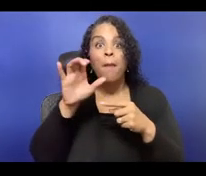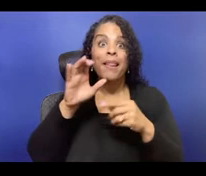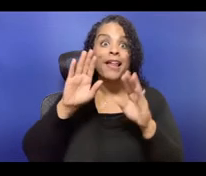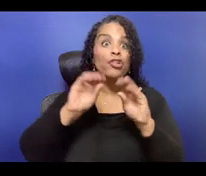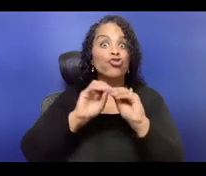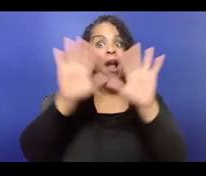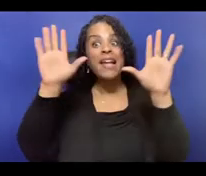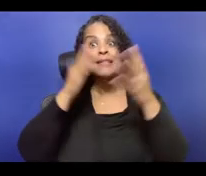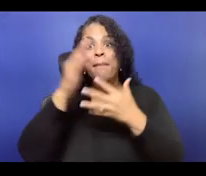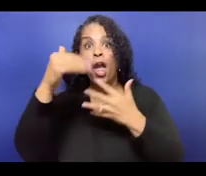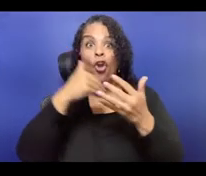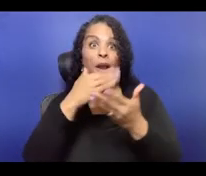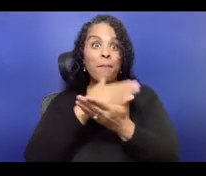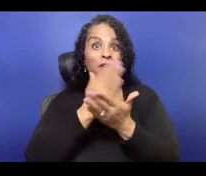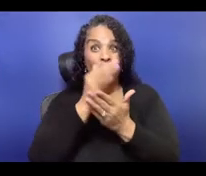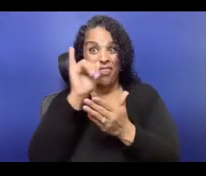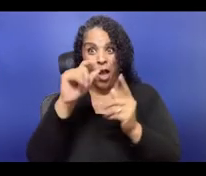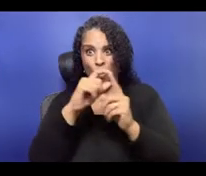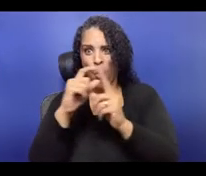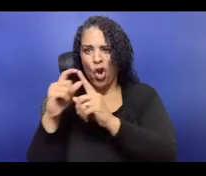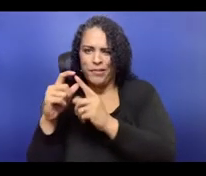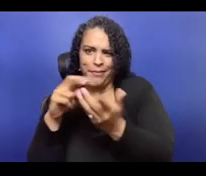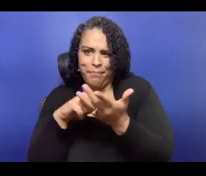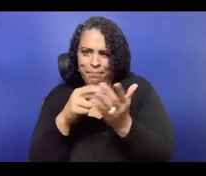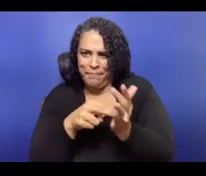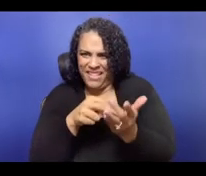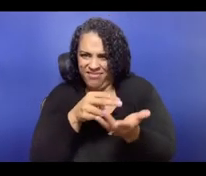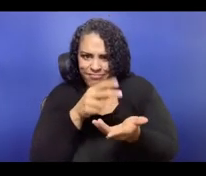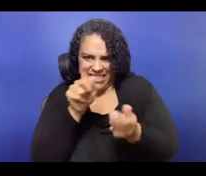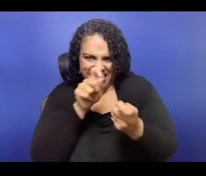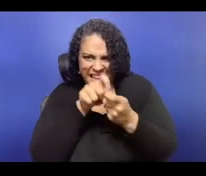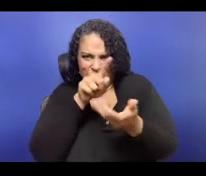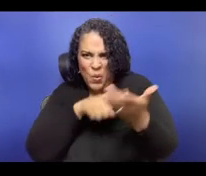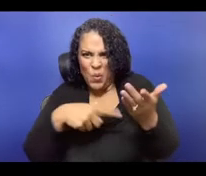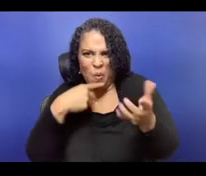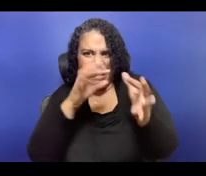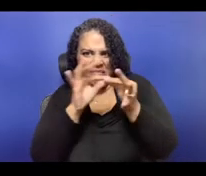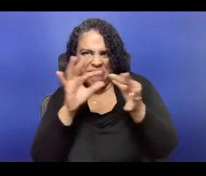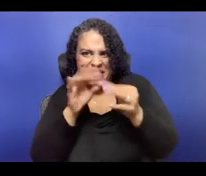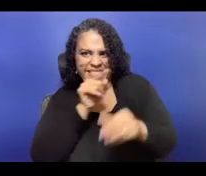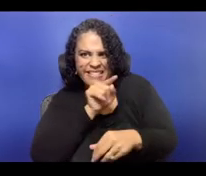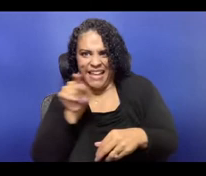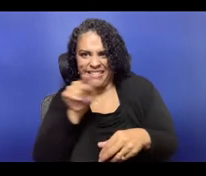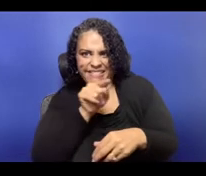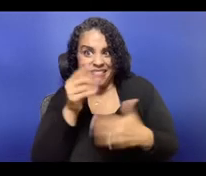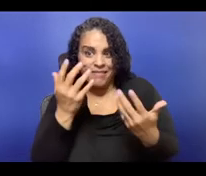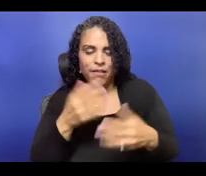So it's really, you know, the sums are all there now, and it's, you know, my favorite thing is to go on Google Sheets and say,